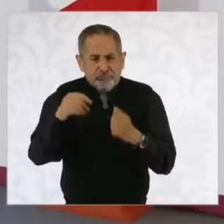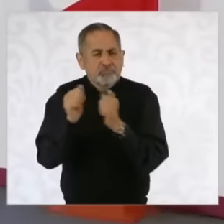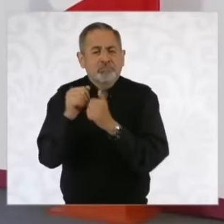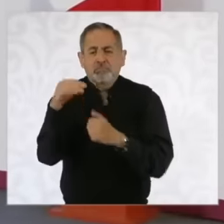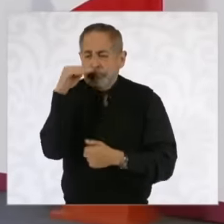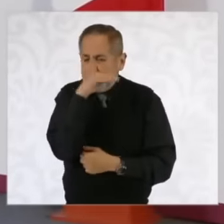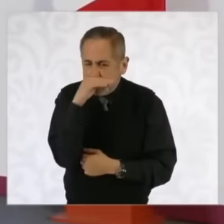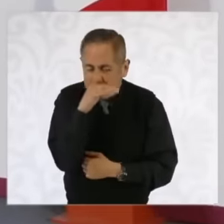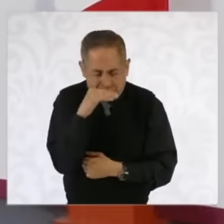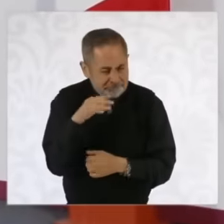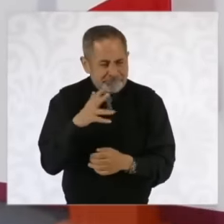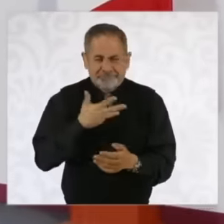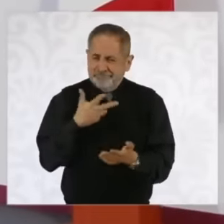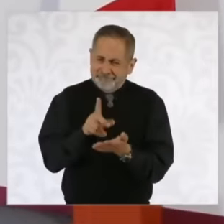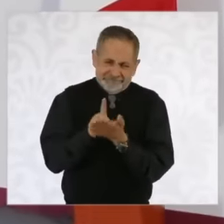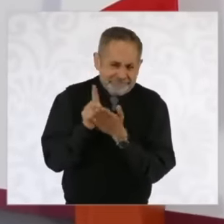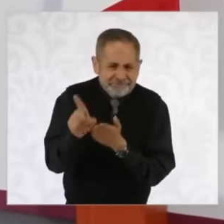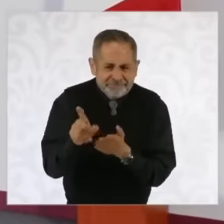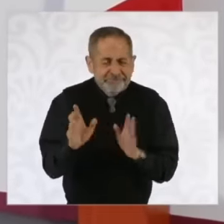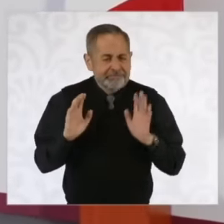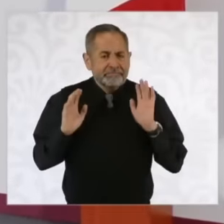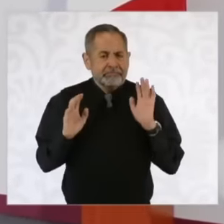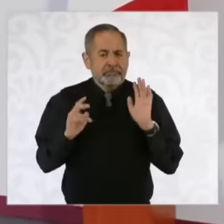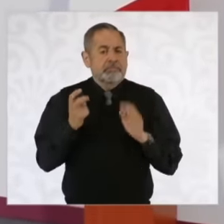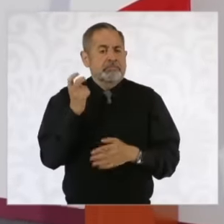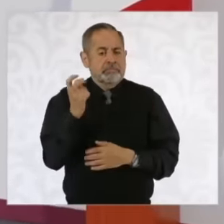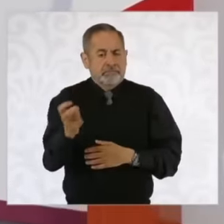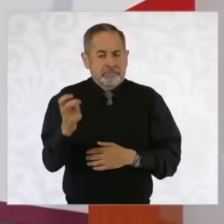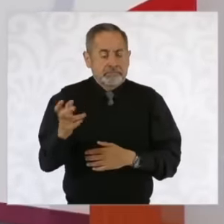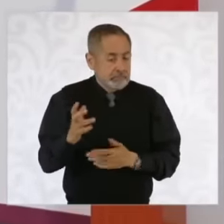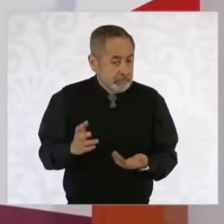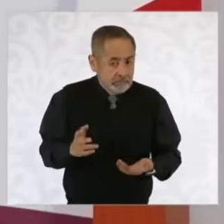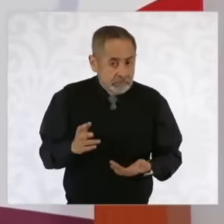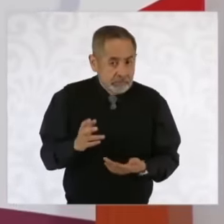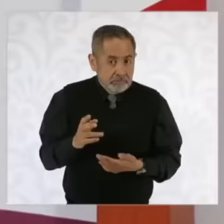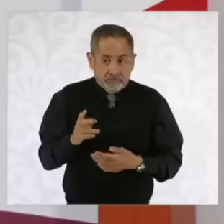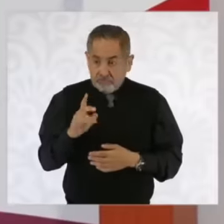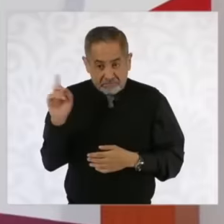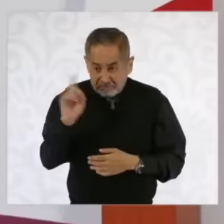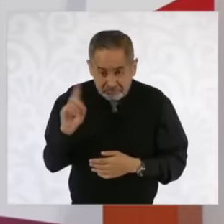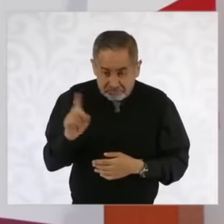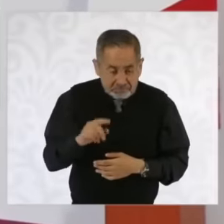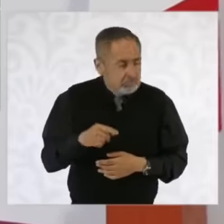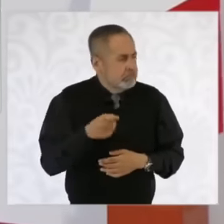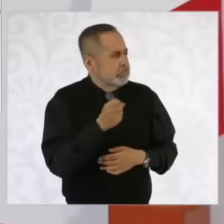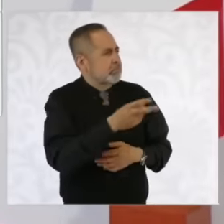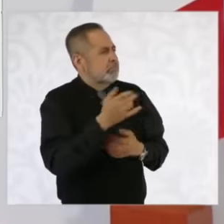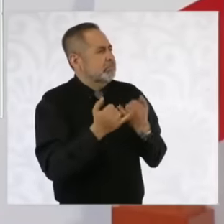because it is a right and if not it becomes a privilege of those who can pay for it